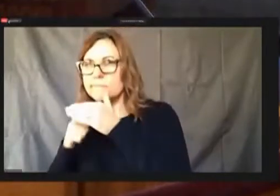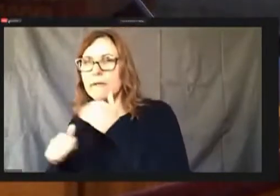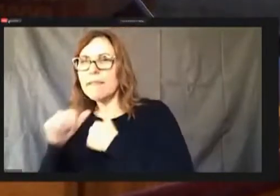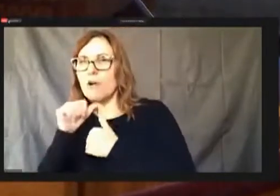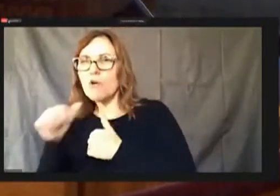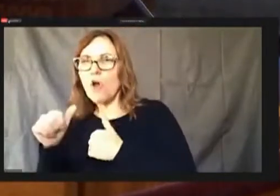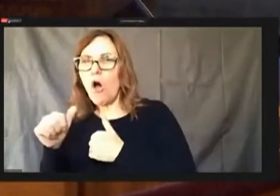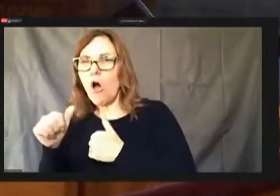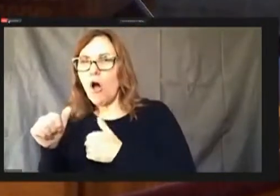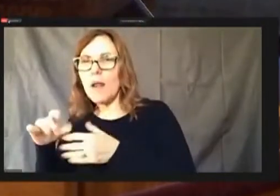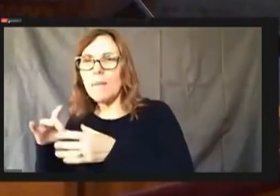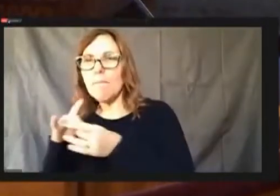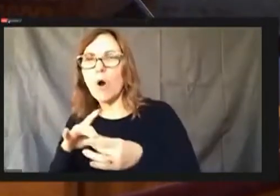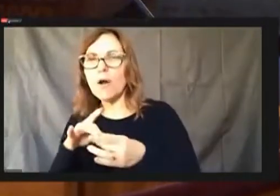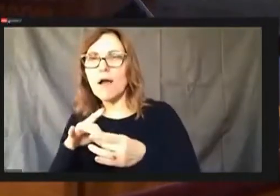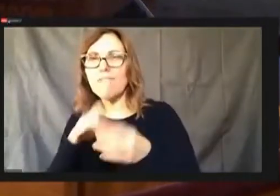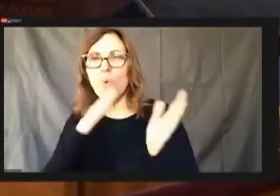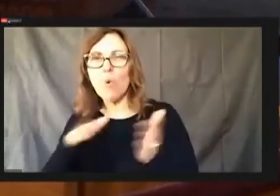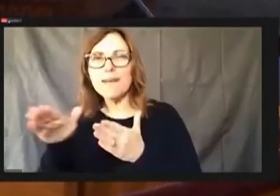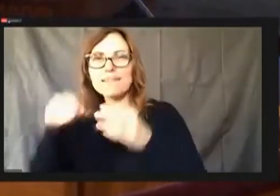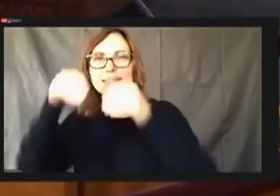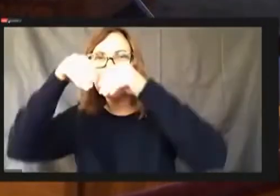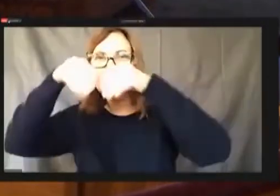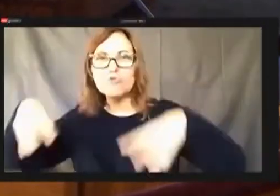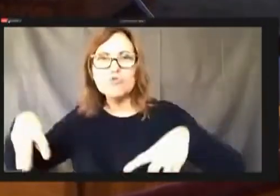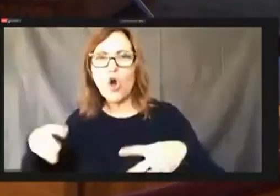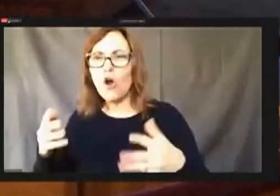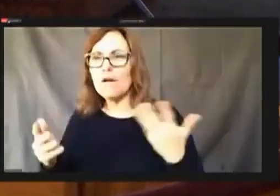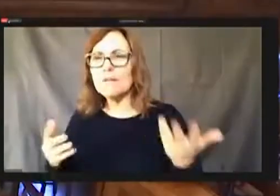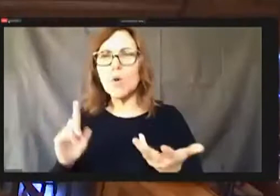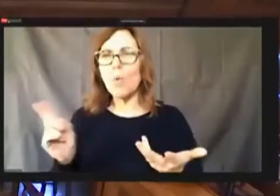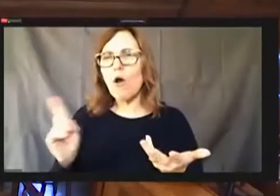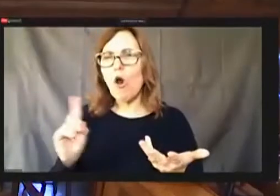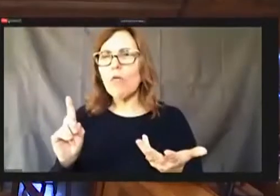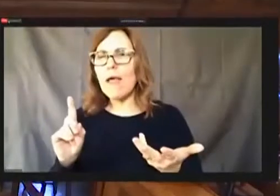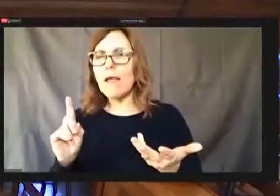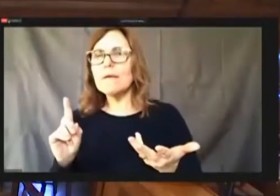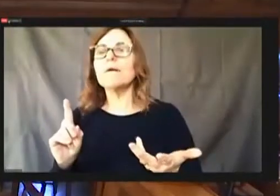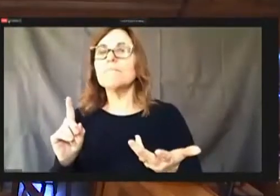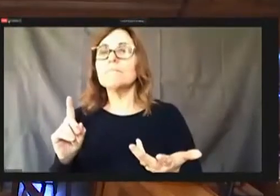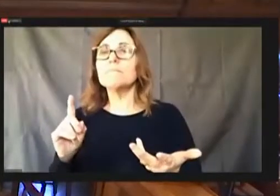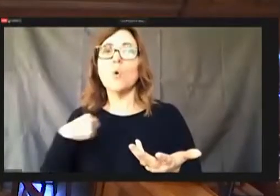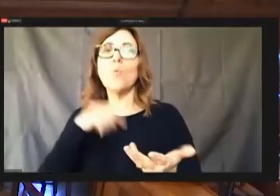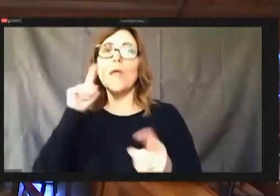Right. So agree on that. Alright, so for now thank you for tomorrow.